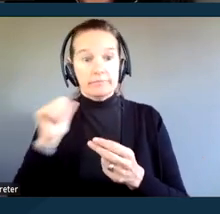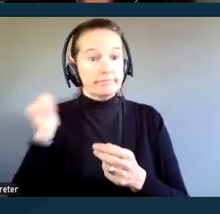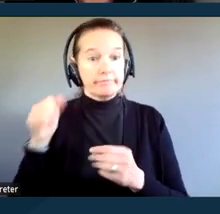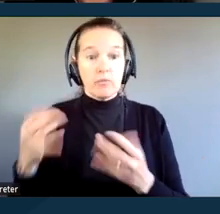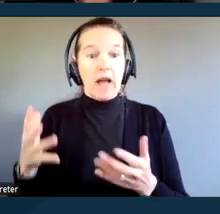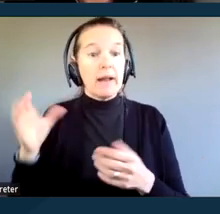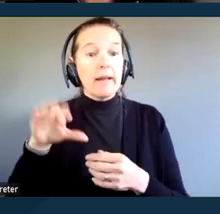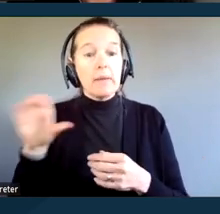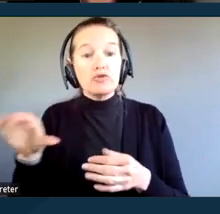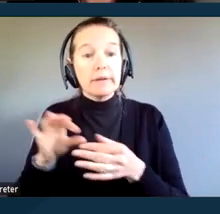for court proceedings.